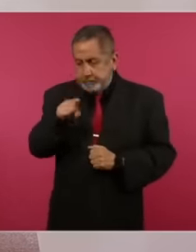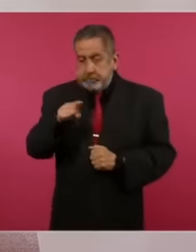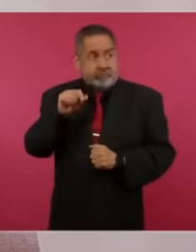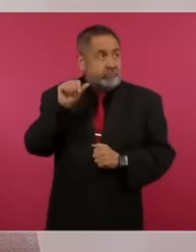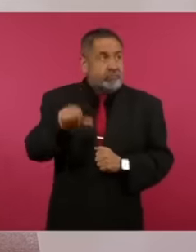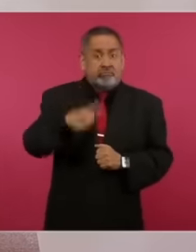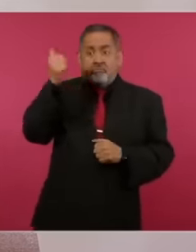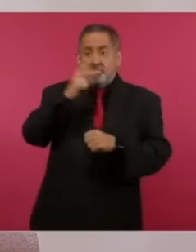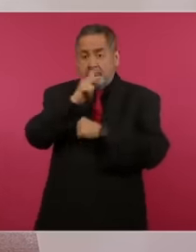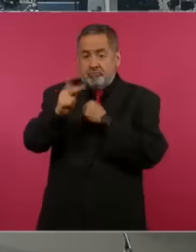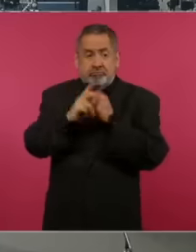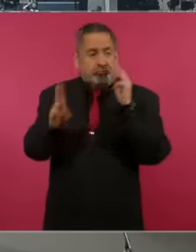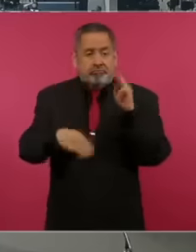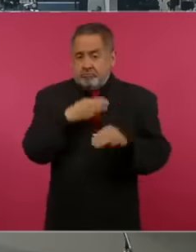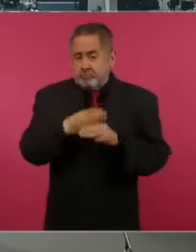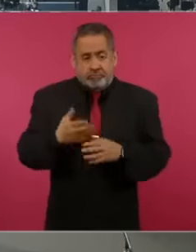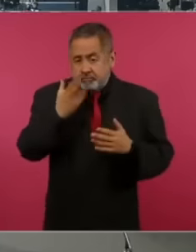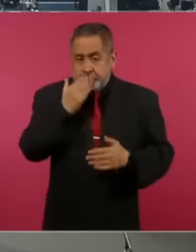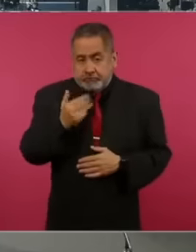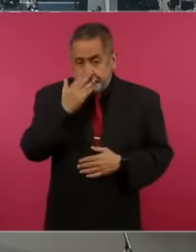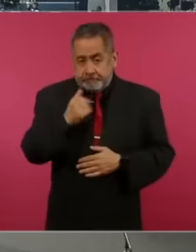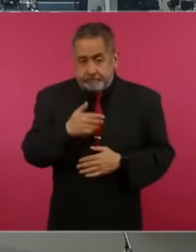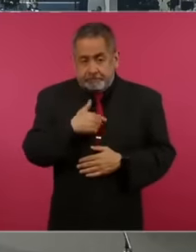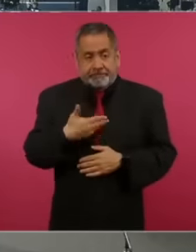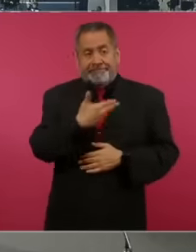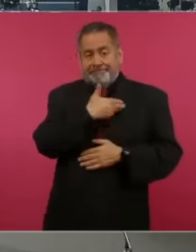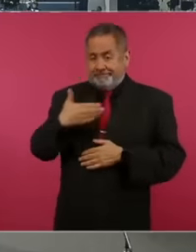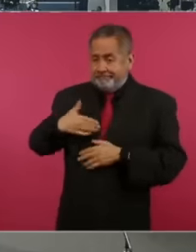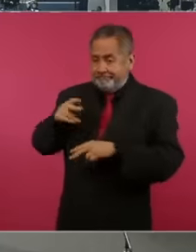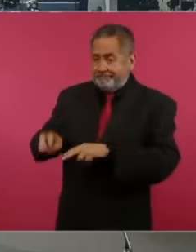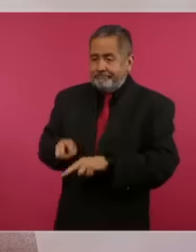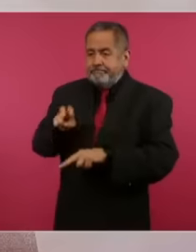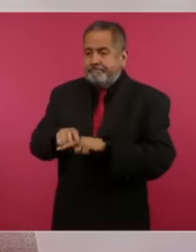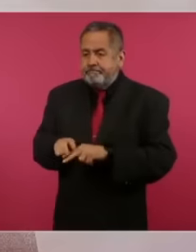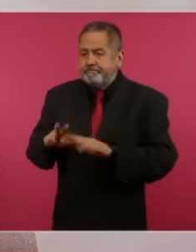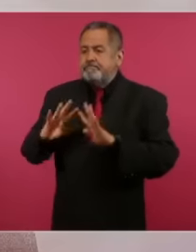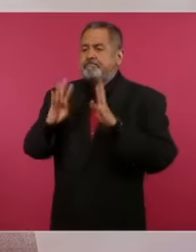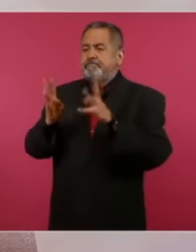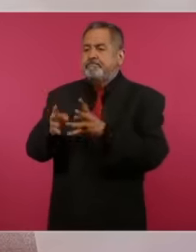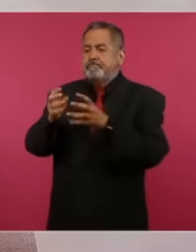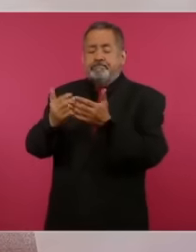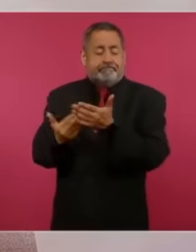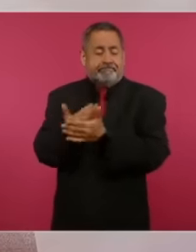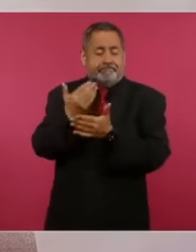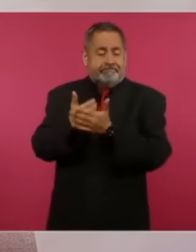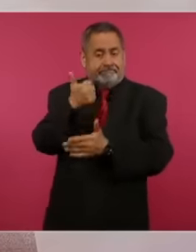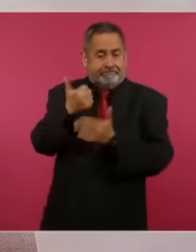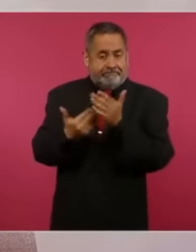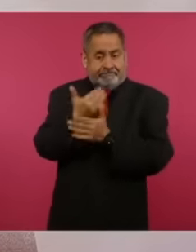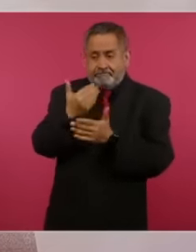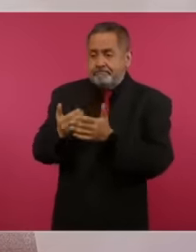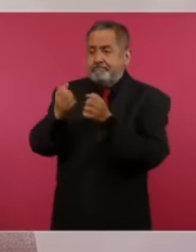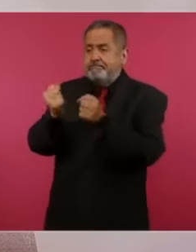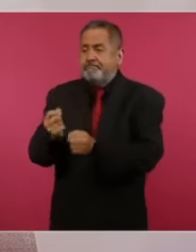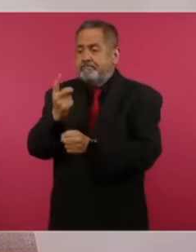in the world where a president heads the security cabinet at 6 in the morning from Monday to